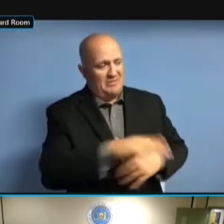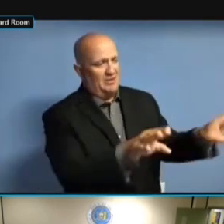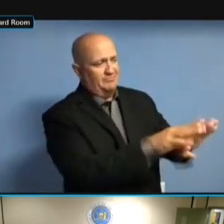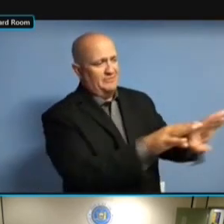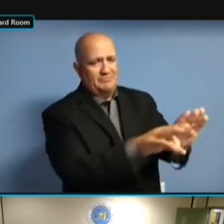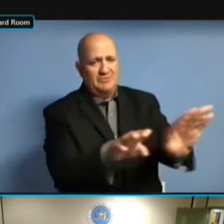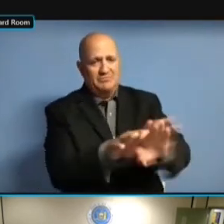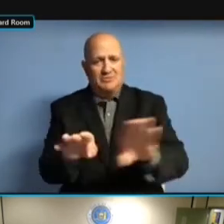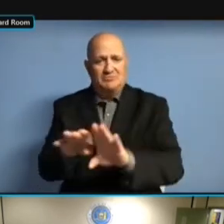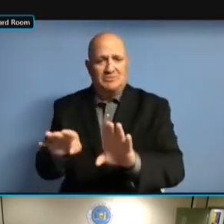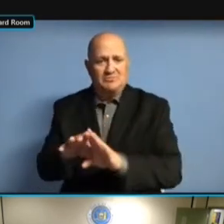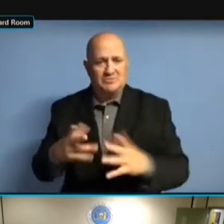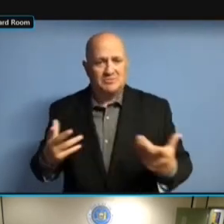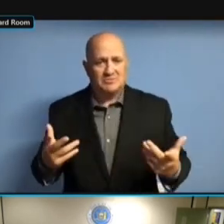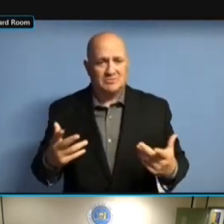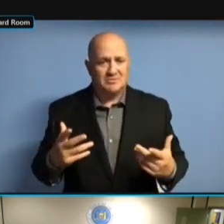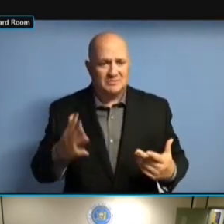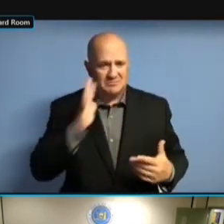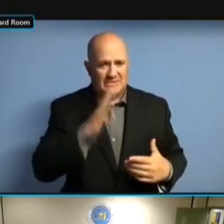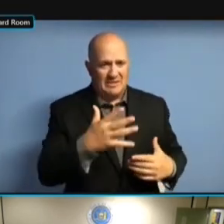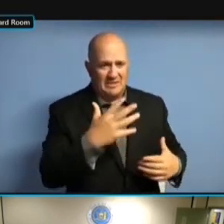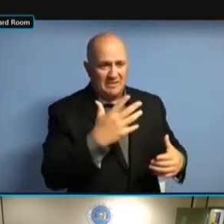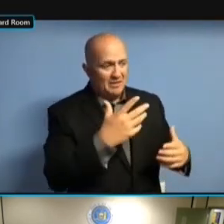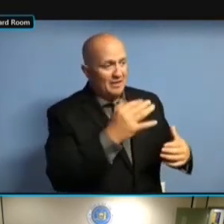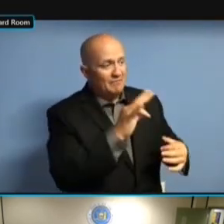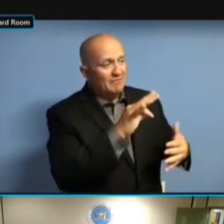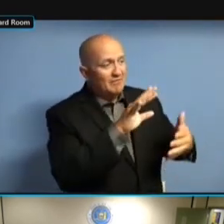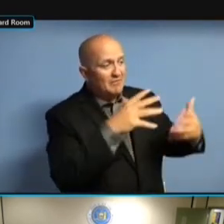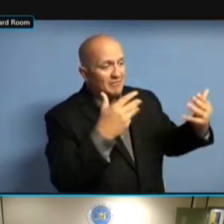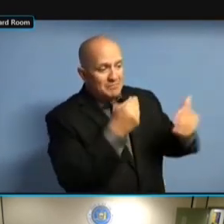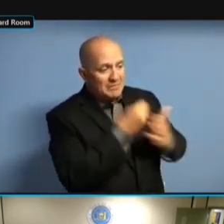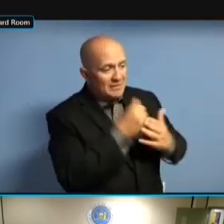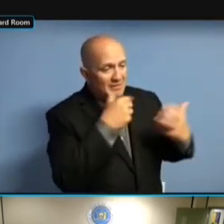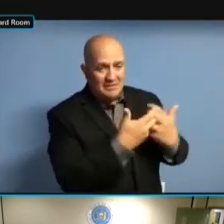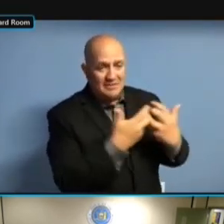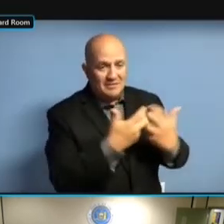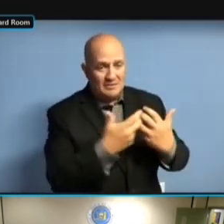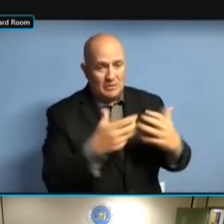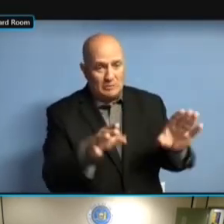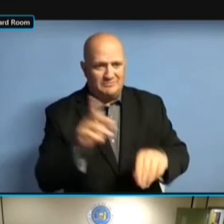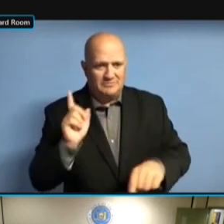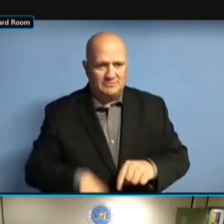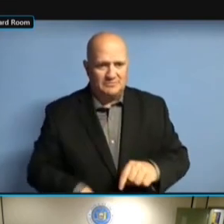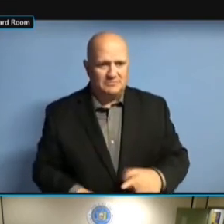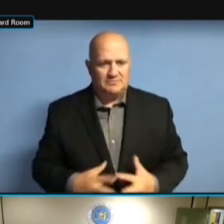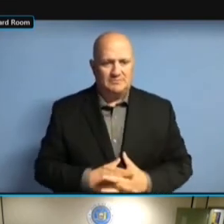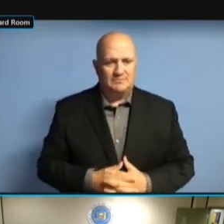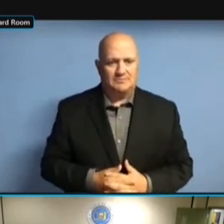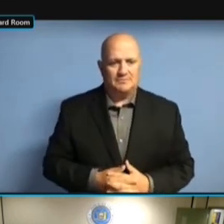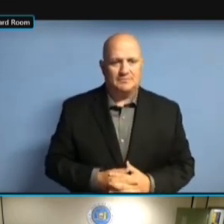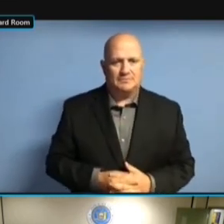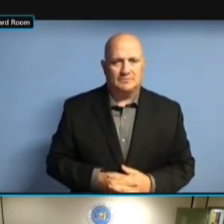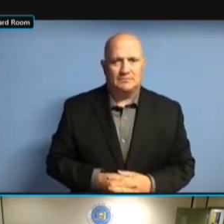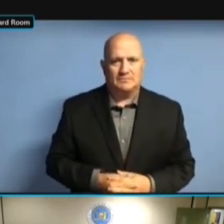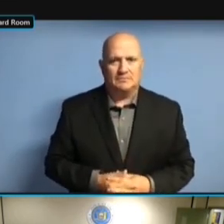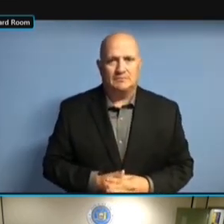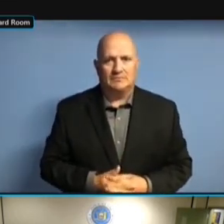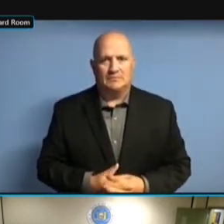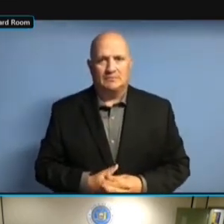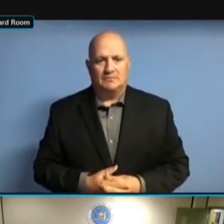AND SO RIGHT NOW, THAT'S THE BIGGEST AND SO RIGHT NOW, THAT'S THE BIGGEST THING AND SO RIGHT NOW, THAT'S THE BIGGEST THING THAT AND SO RIGHT NOW, THAT'S THE BIGGEST THING THAT WE AND SO RIGHT NOW, THAT'S THE BIGGEST THING THAT WE IN AND SO RIGHT NOW, THAT'S THE BIGGEST THING THAT WE IN THE BIGGEST THING THAT WE IN THE BIGGEST THING THAT WE IN THE ENFORCEMENT BIGGEST THING THAT WE IN THE ENFORCEMENT UNIT BIGGEST THING THAT WE IN THE ENFORCEMENT UNIT ARE BIGGEST THING THAT WE IN THE ENFORCEMENT UNIT ARE DEALING ENFORCEMENT UNIT ARE DEALING ENFORCEMENT UNIT ARE DEALING WITH. WITH. WITH. I WITH. I MEAN, WITH. I MEAN, WE'RE WITH. I MEAN, WE'RE MOVING WITH. I MEAN, WE'RE MOVING TO WITH. I MEAN, WE'RE MOVING TO THE WITH. I MEAN, WE'RE MOVING TO THE 10 WITH. I MEAN, WE'RE MOVING TO THE 10th I MEAN, WE'RE MOVING TO THE 10th I MEAN, WE'RE MOVING TO THE 10th FLOOR, I MEAN, WE'RE MOVING TO THE 10th FLOOR, WHICH